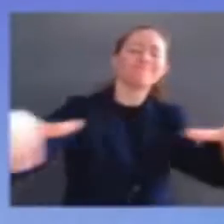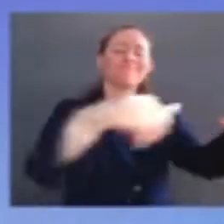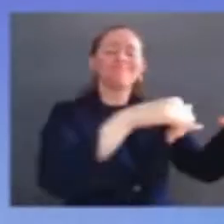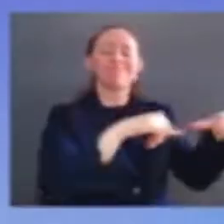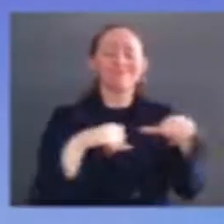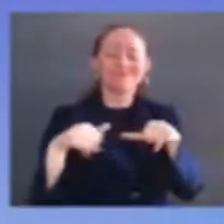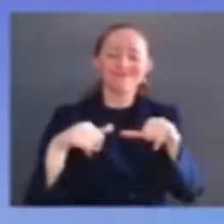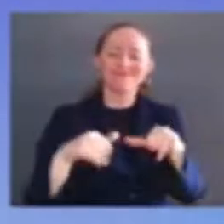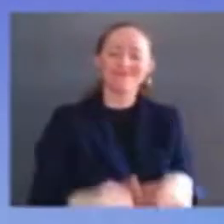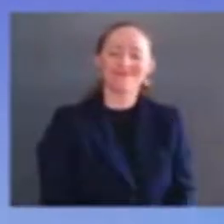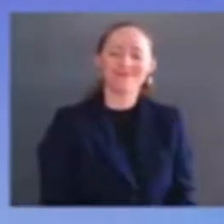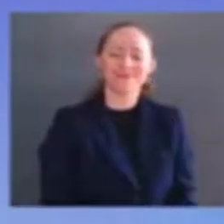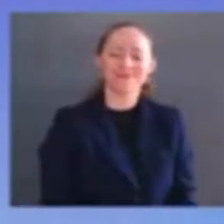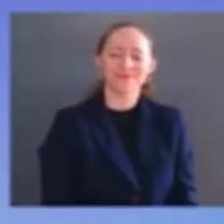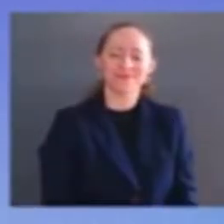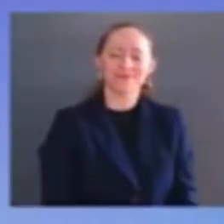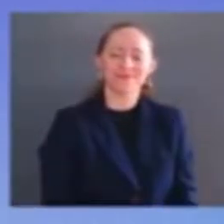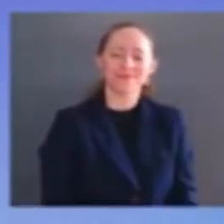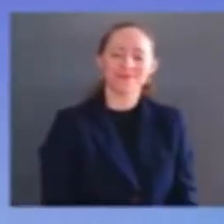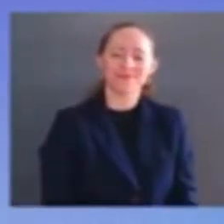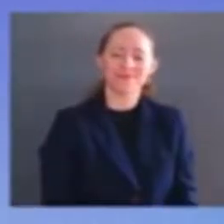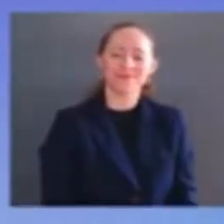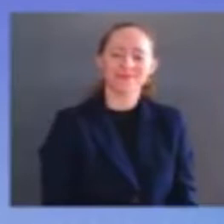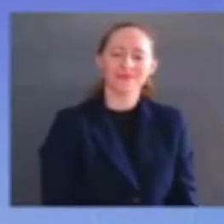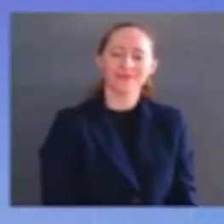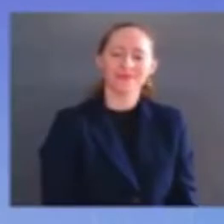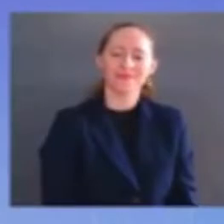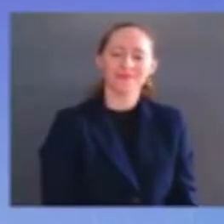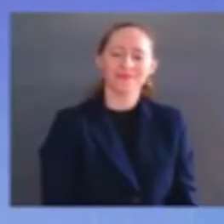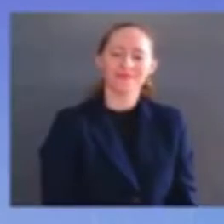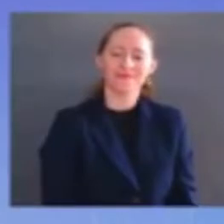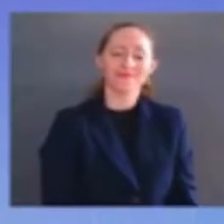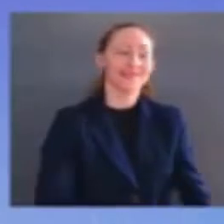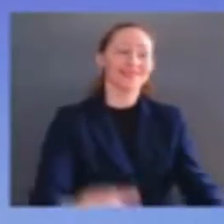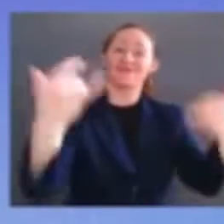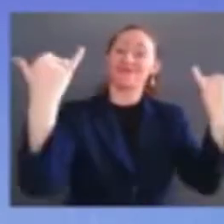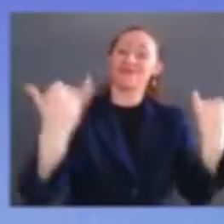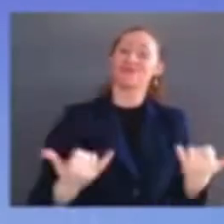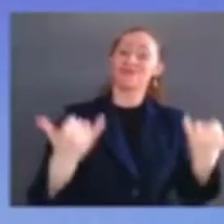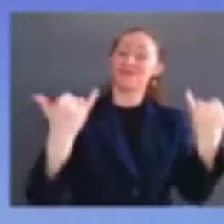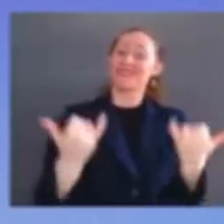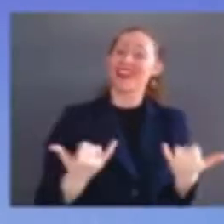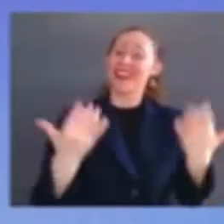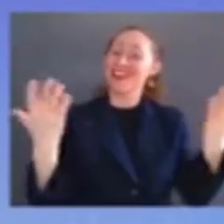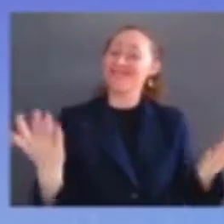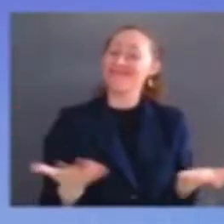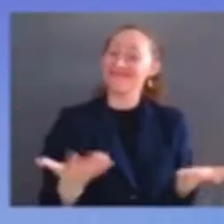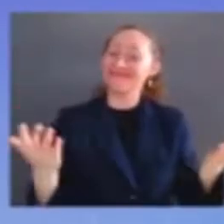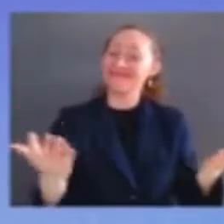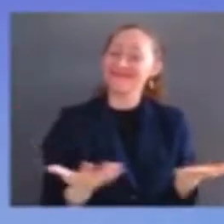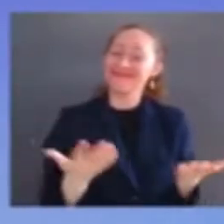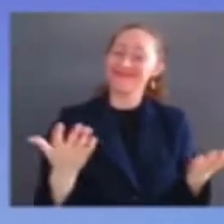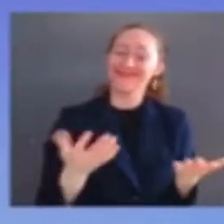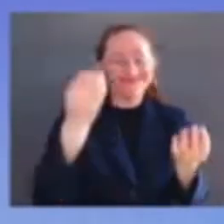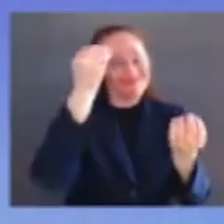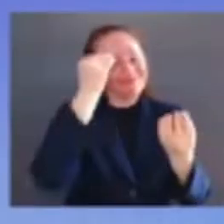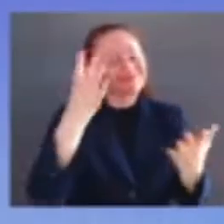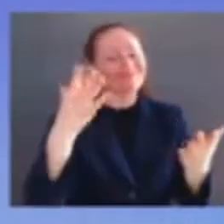but today at this podium my mission is far more modest i'm simply here to give my heartfelt thanks